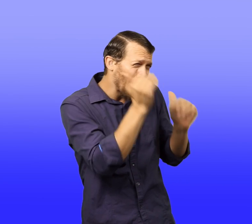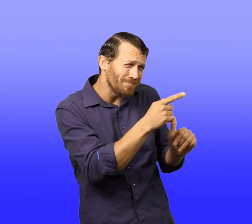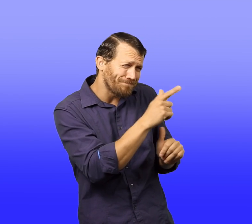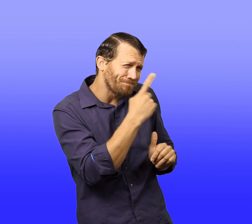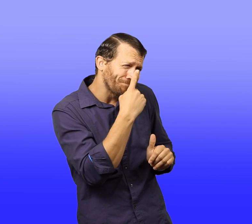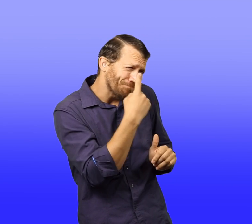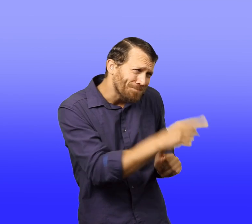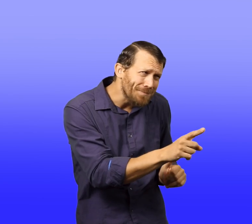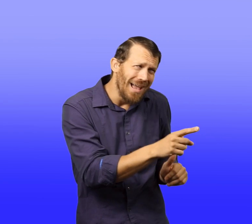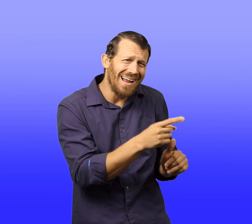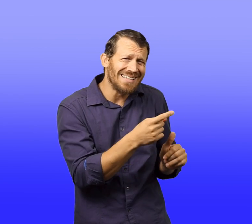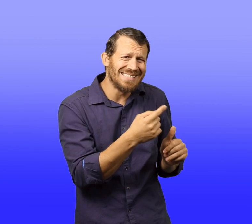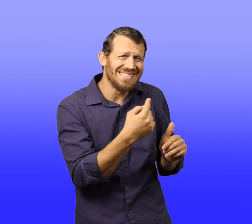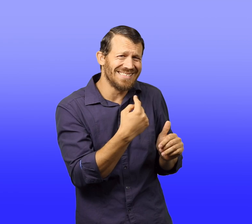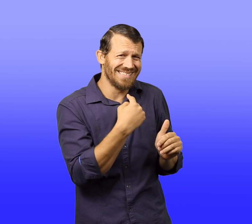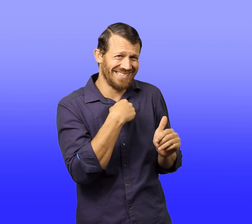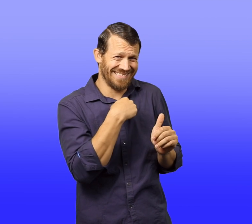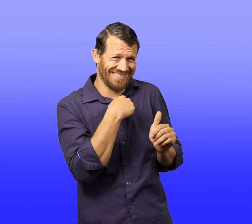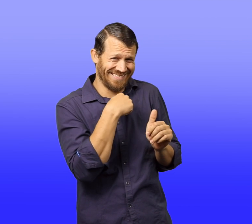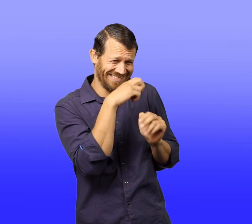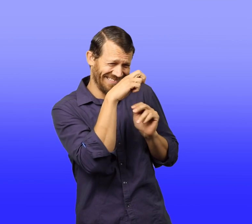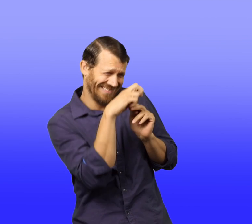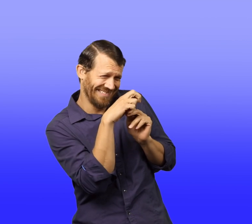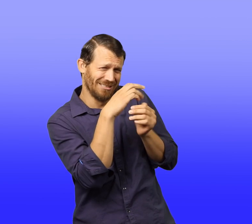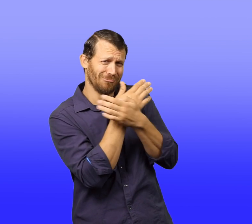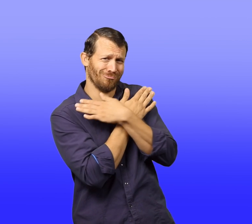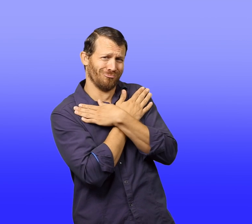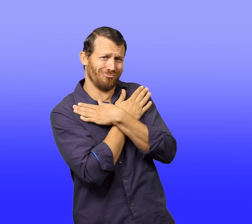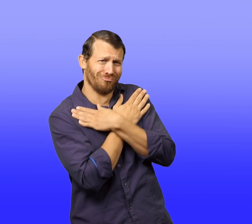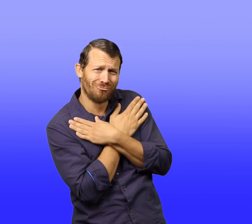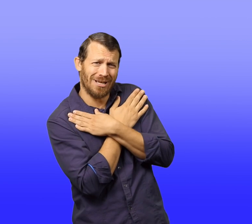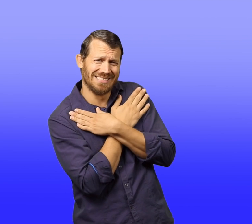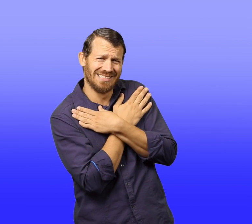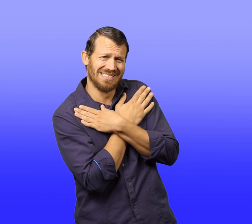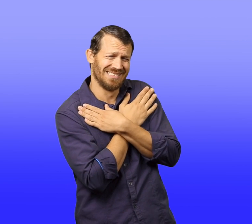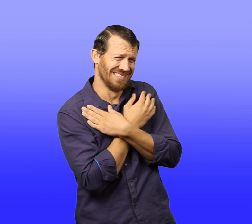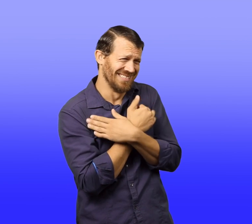"I hope you don't mind," the birdy said, "If I take a short rest here.